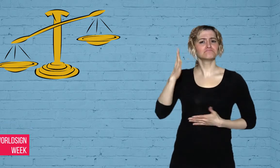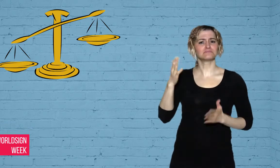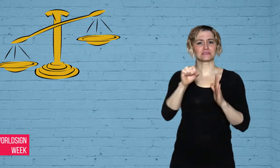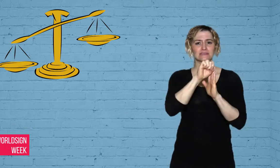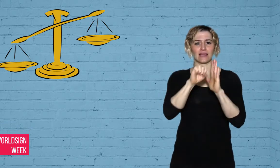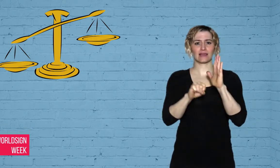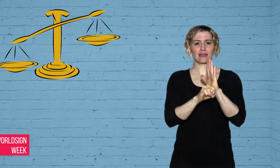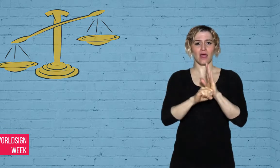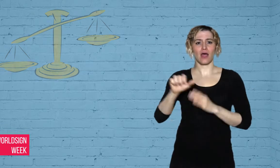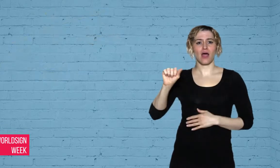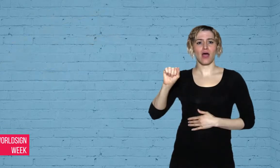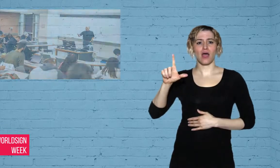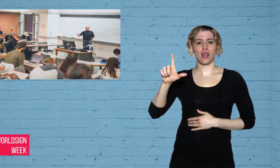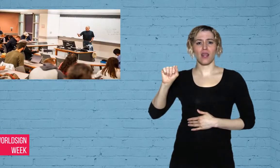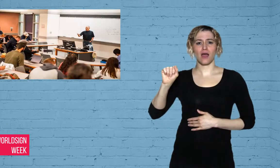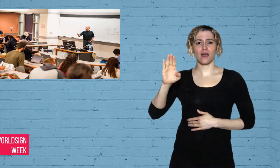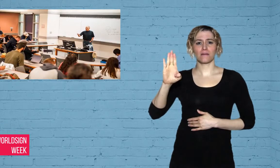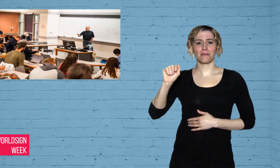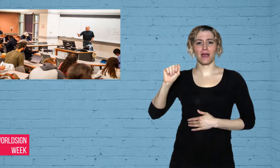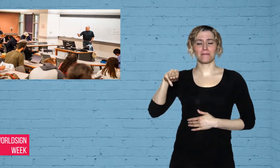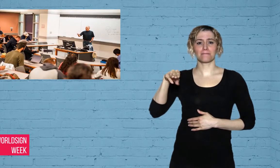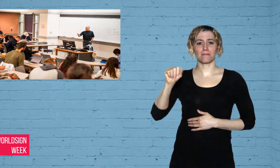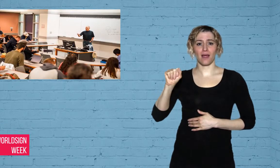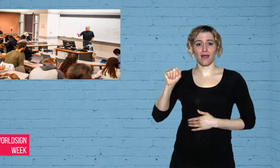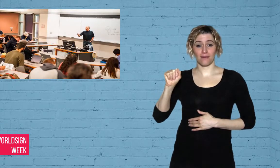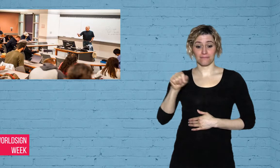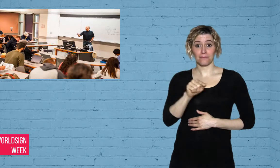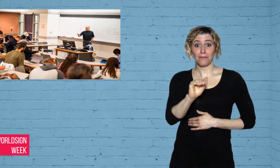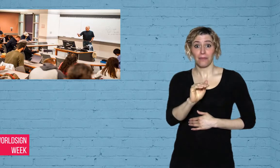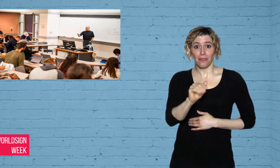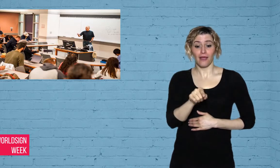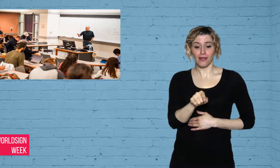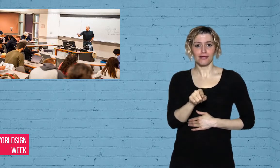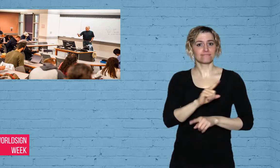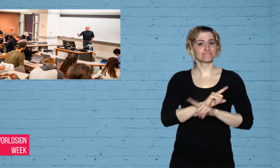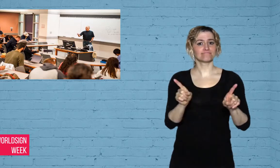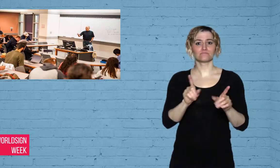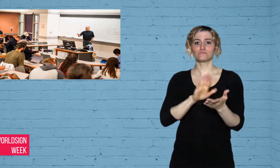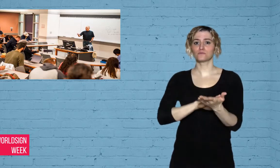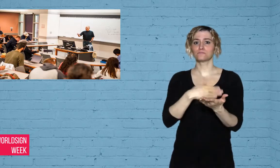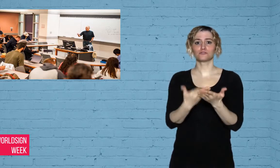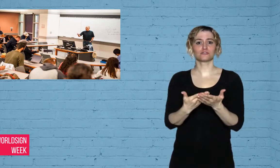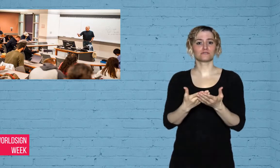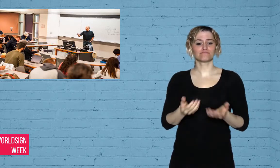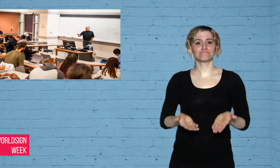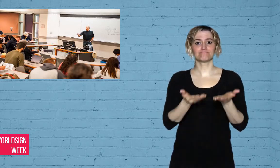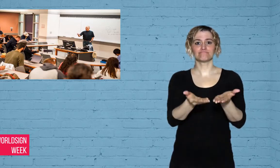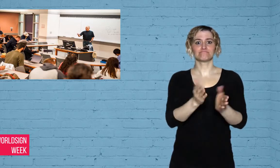Alabama, and a PhD student both were